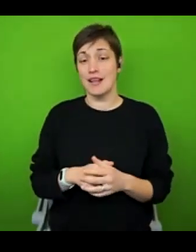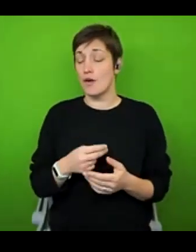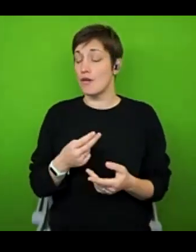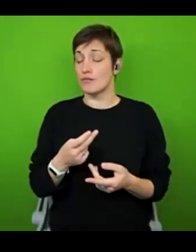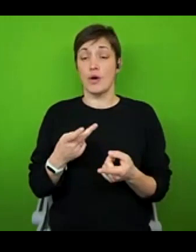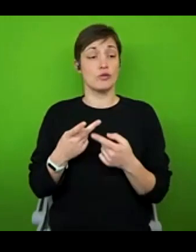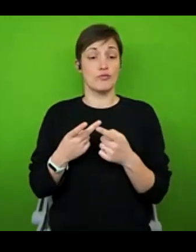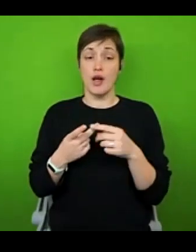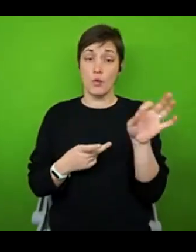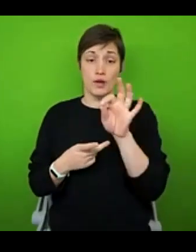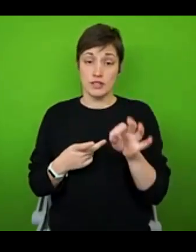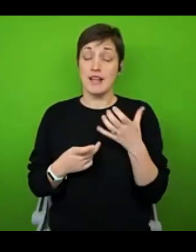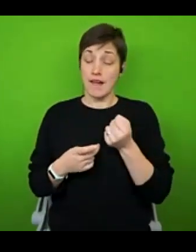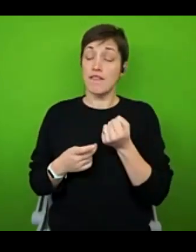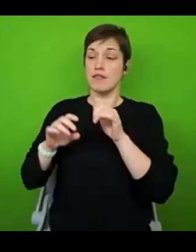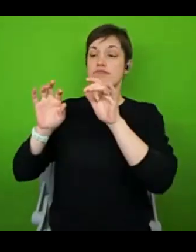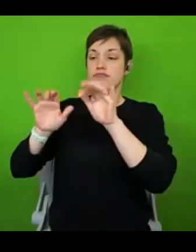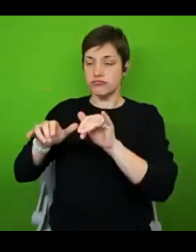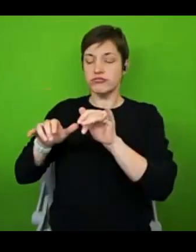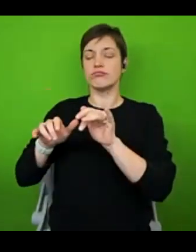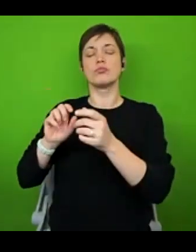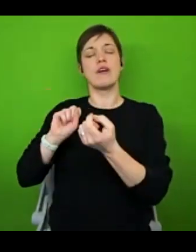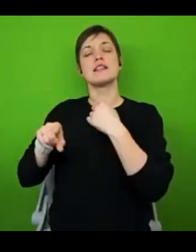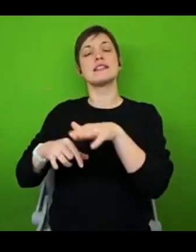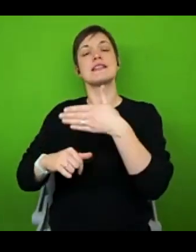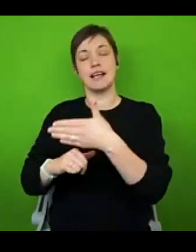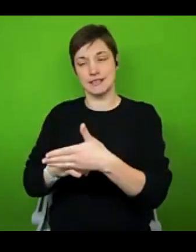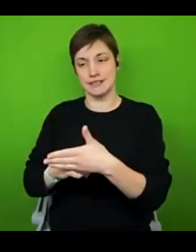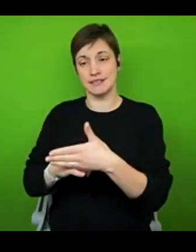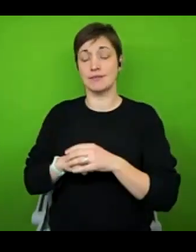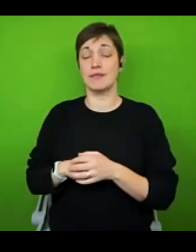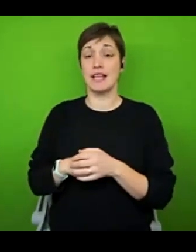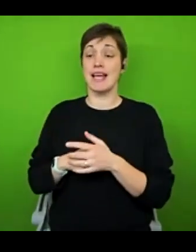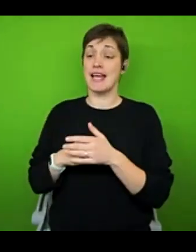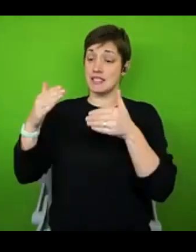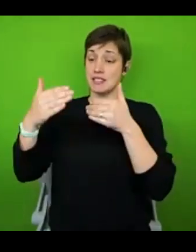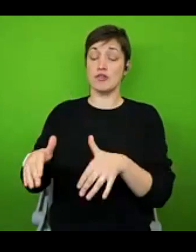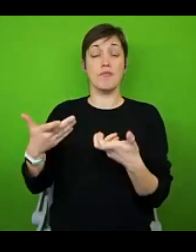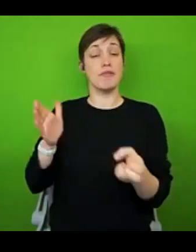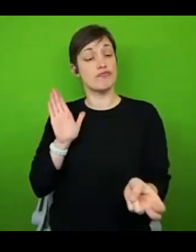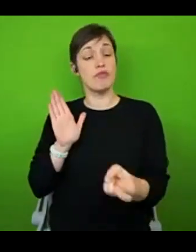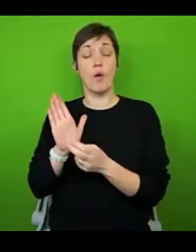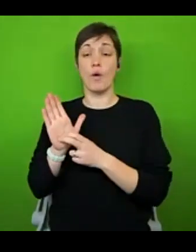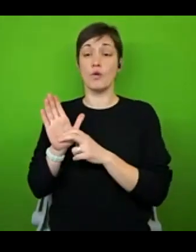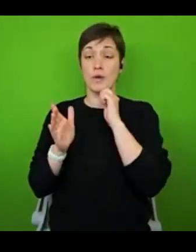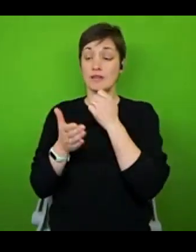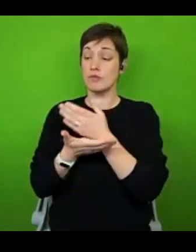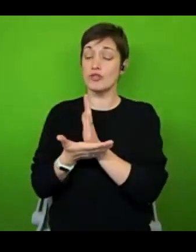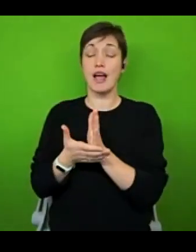chat box, we will come to them at the end. I will say this session is being recorded, and I'm going to share it on YouTube afterwards. So if you do need to duck out at any